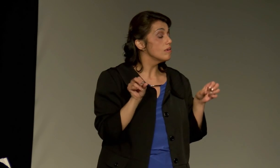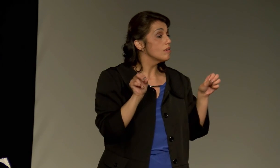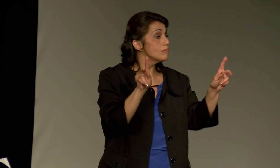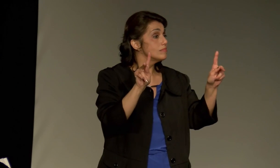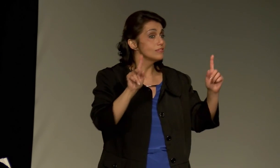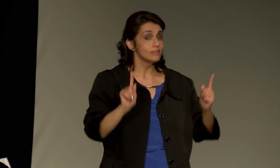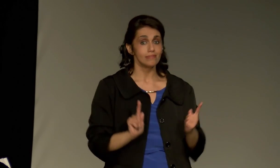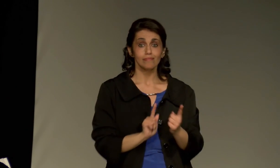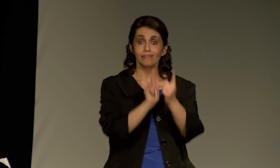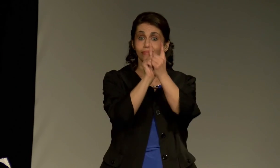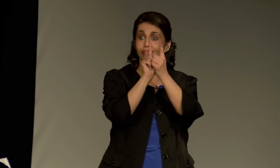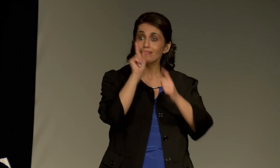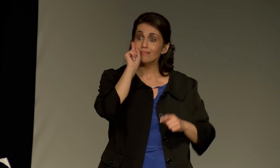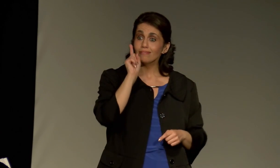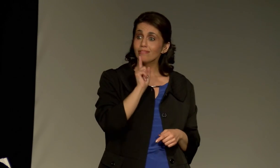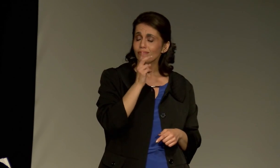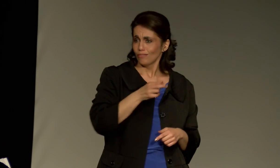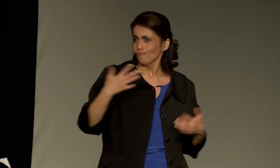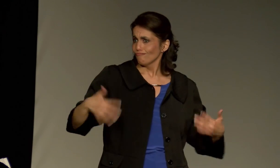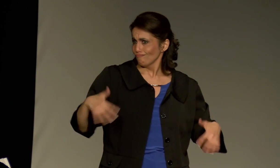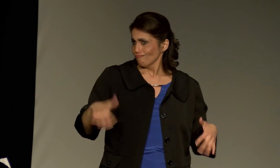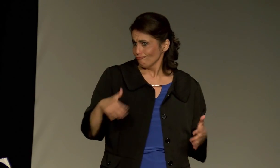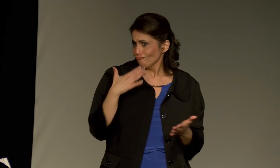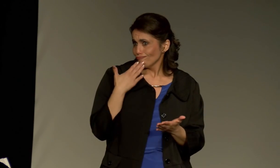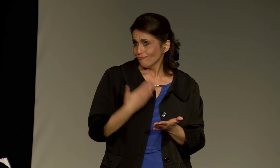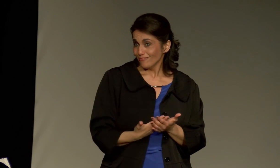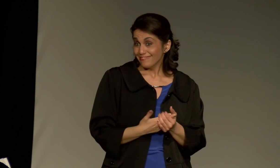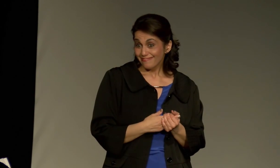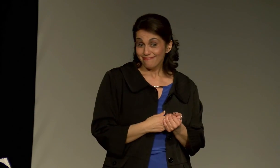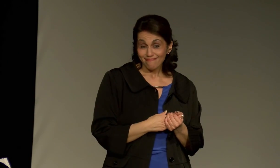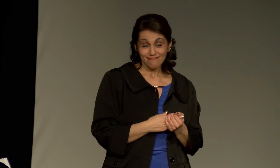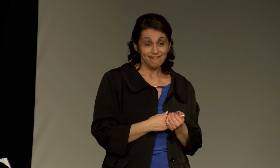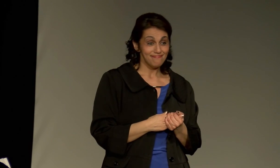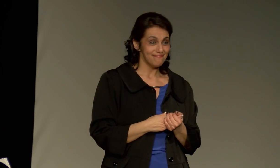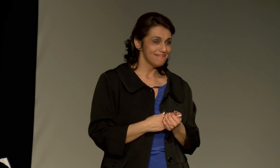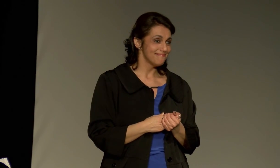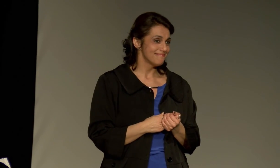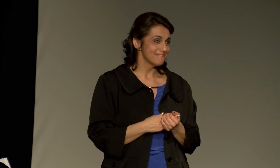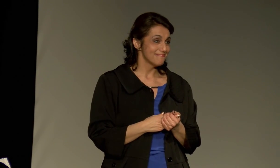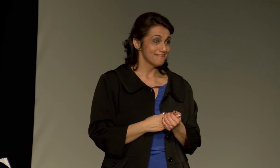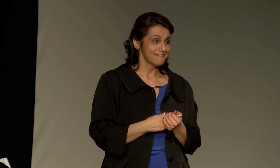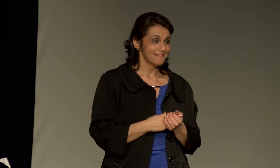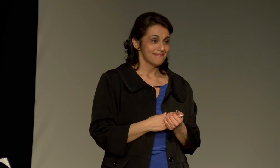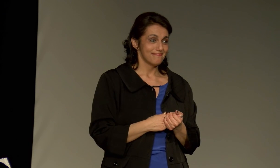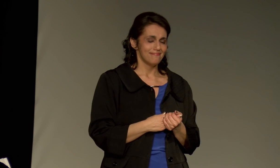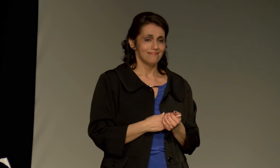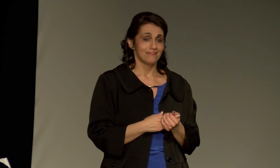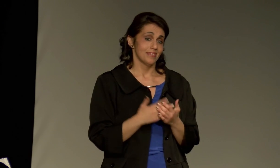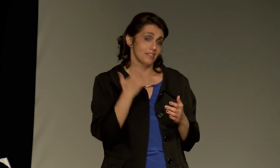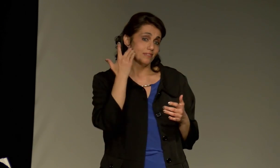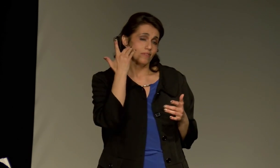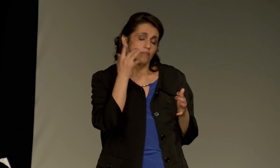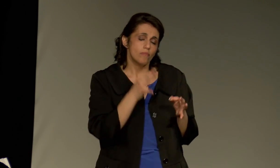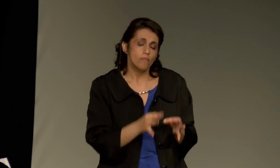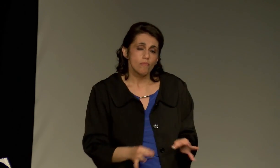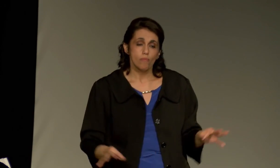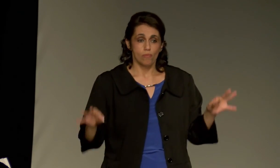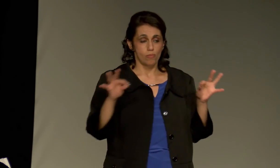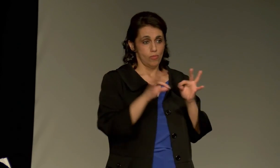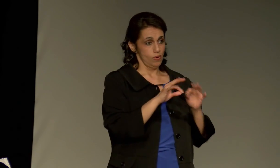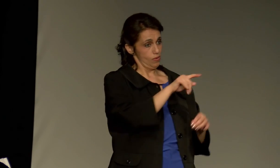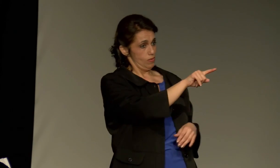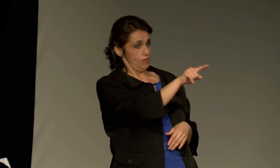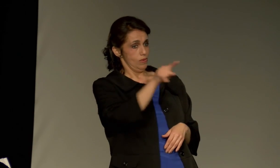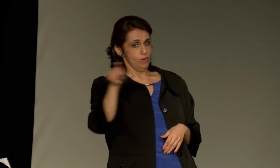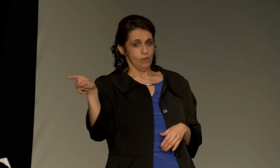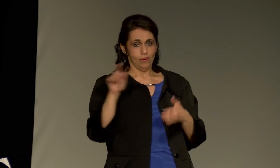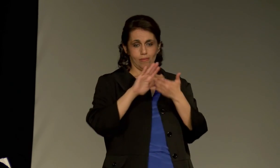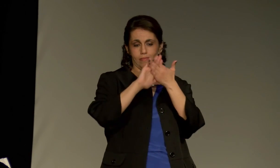So, the chance of you running into a deaf person is pretty good.